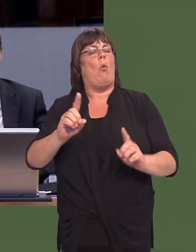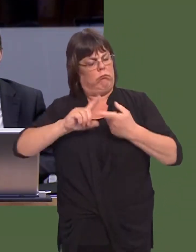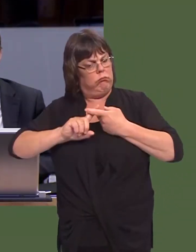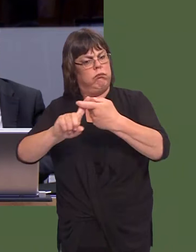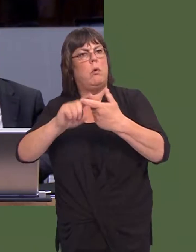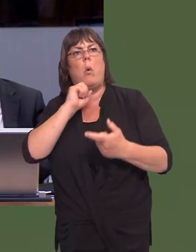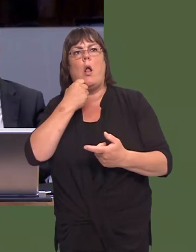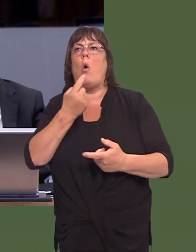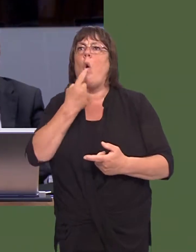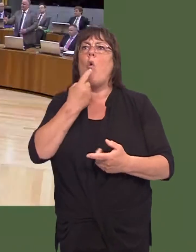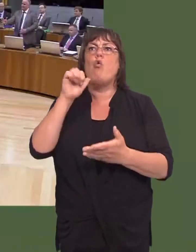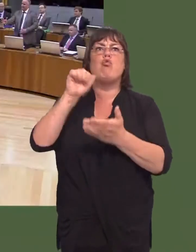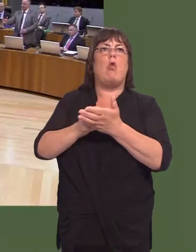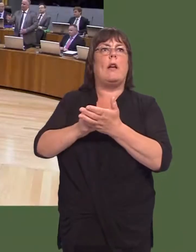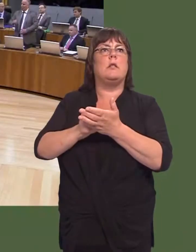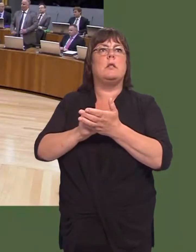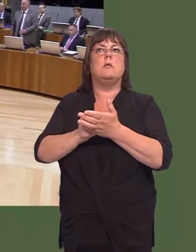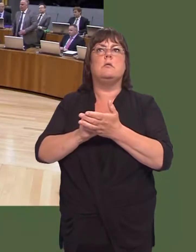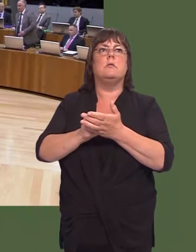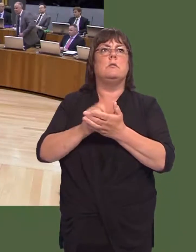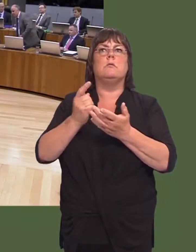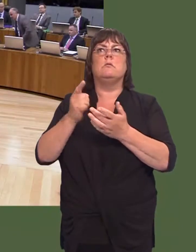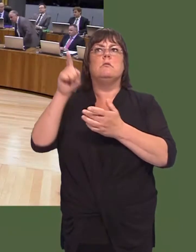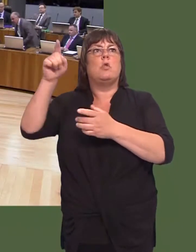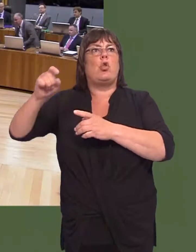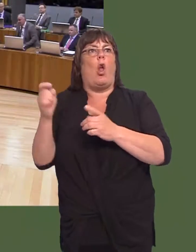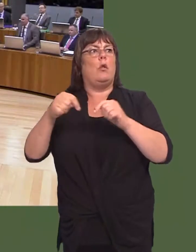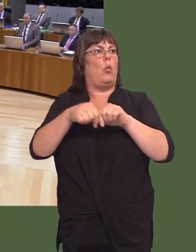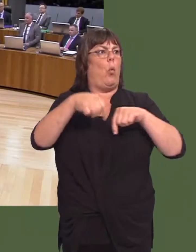Whoís right, Kezia Dugdale or Carwyn Jones? Carwyn Jones: Well, Iíve spoken to Kezia Dugdale.